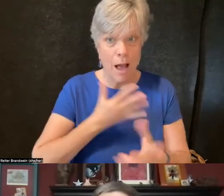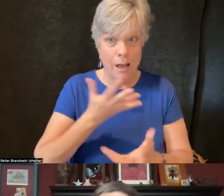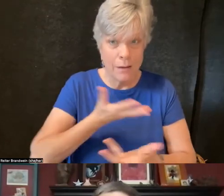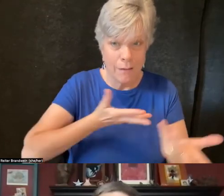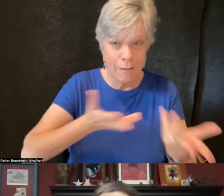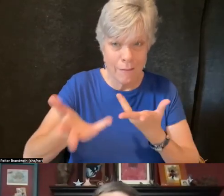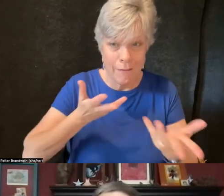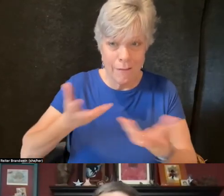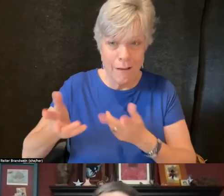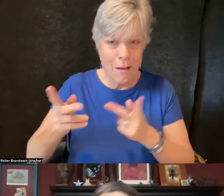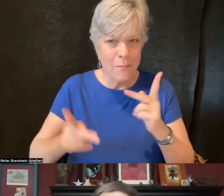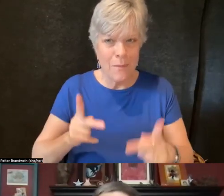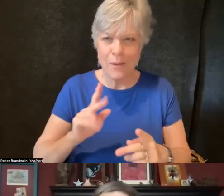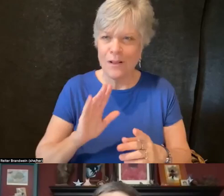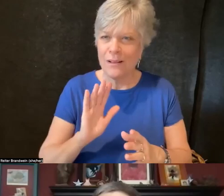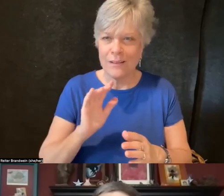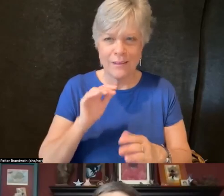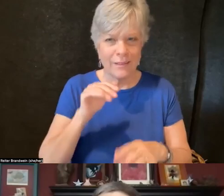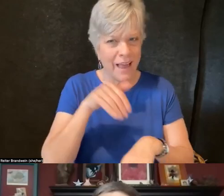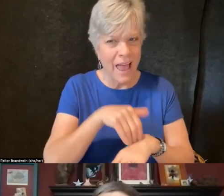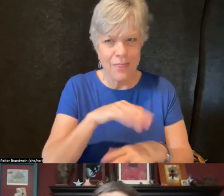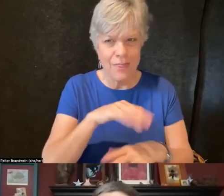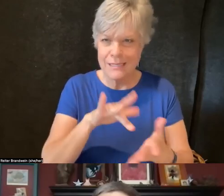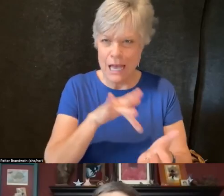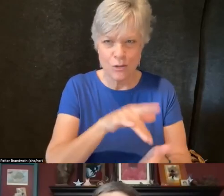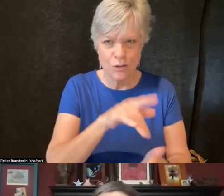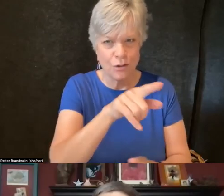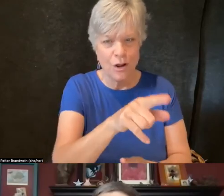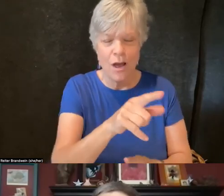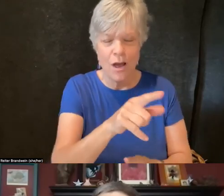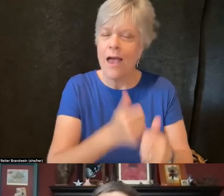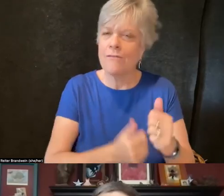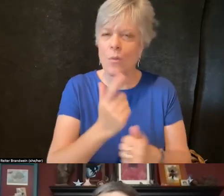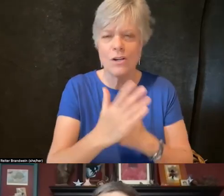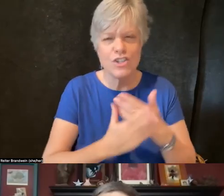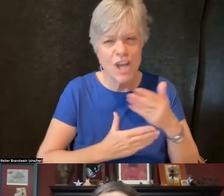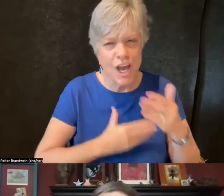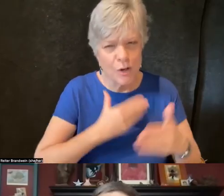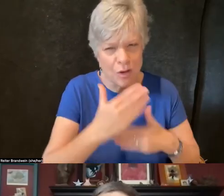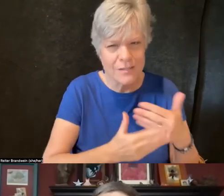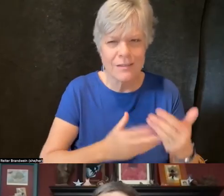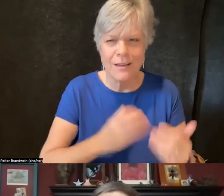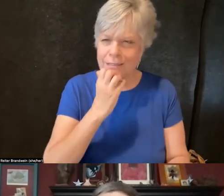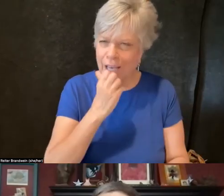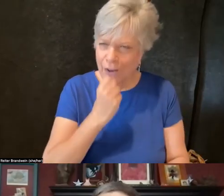everybody has just been so generous and caring. So I wanted to start off with that.